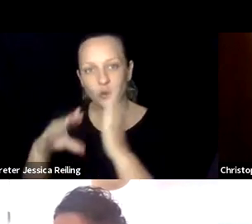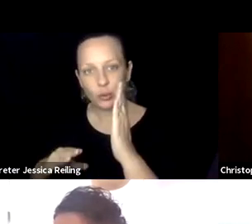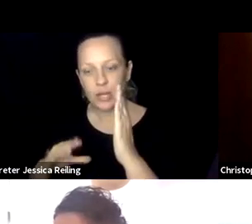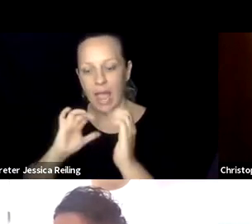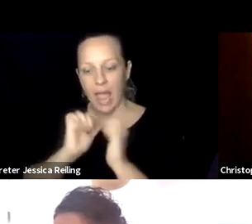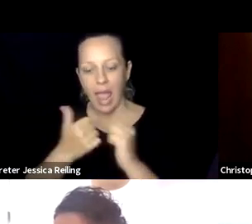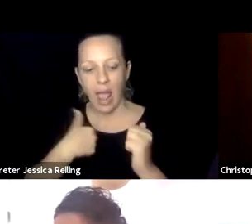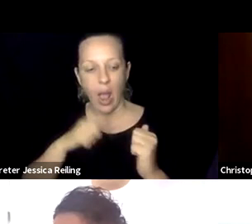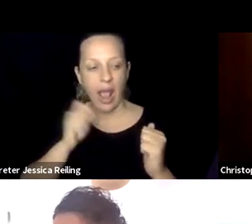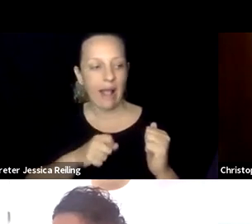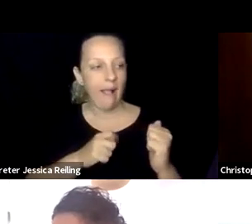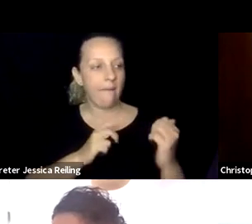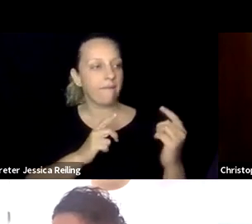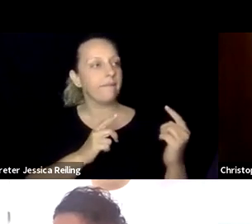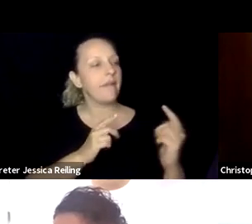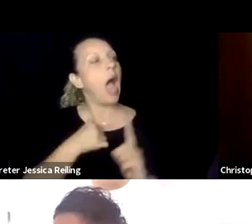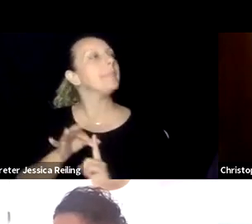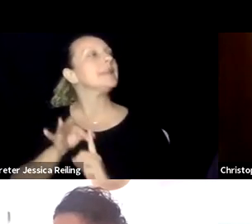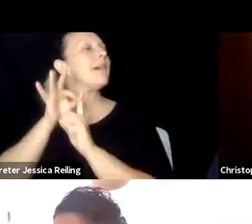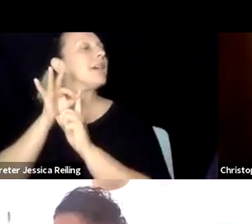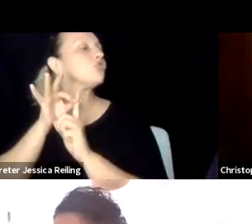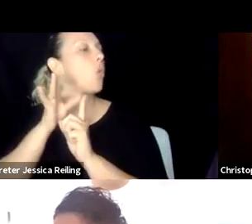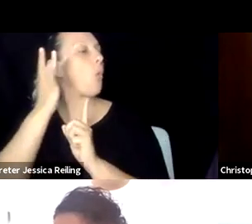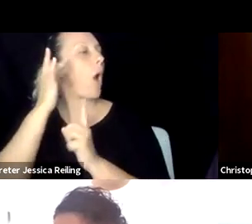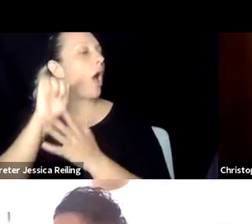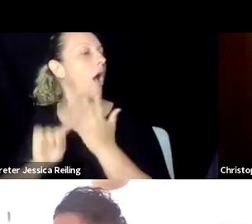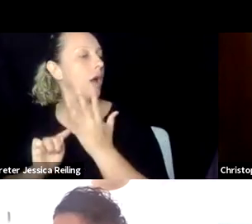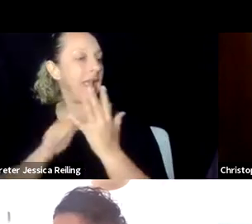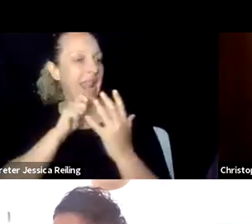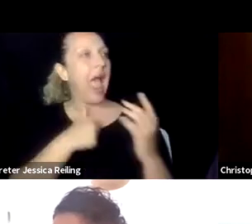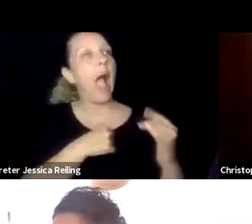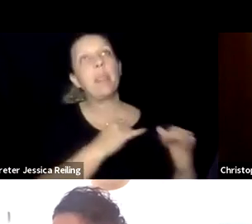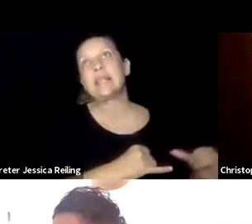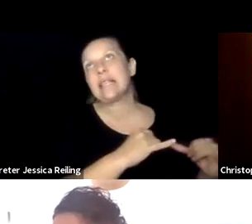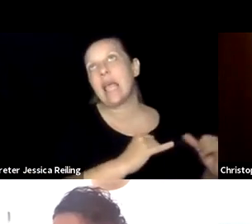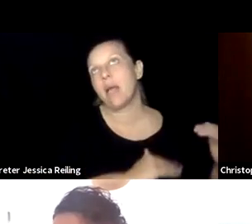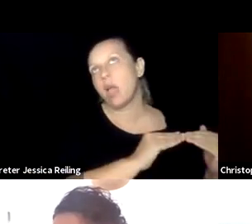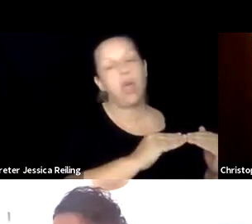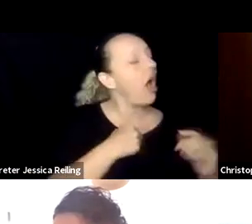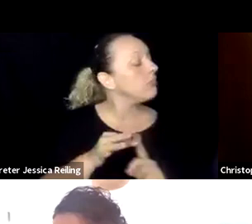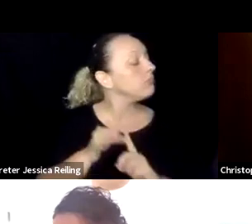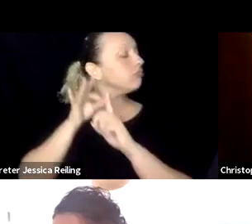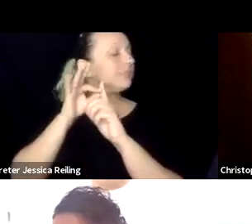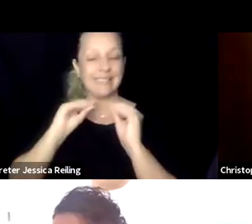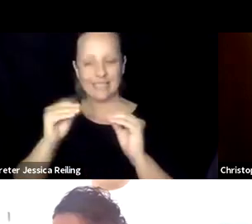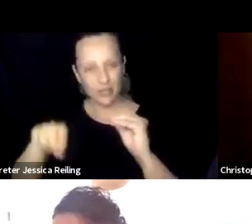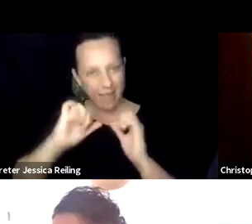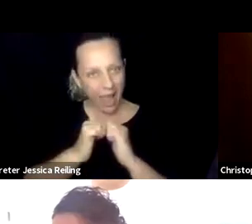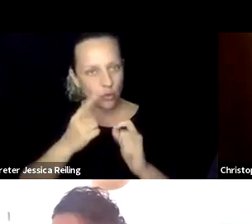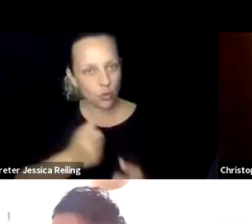laic jobs by automation will compel us to support students to differentiate themselves rather than conform to standards. And to